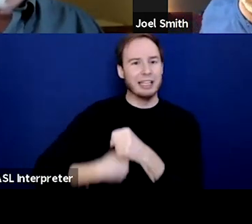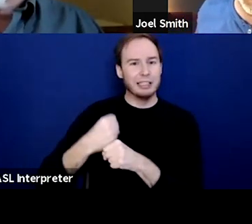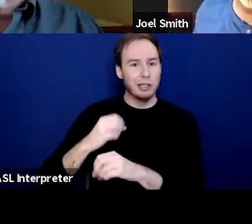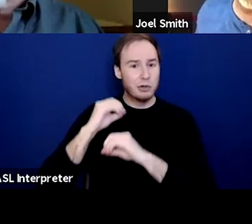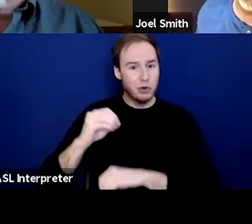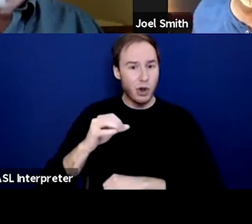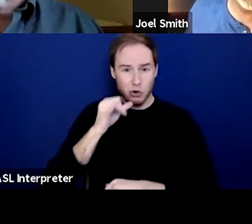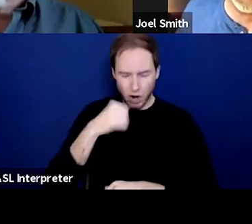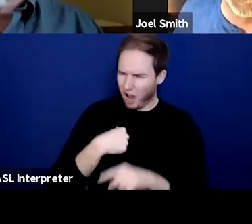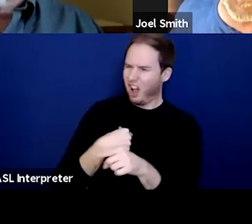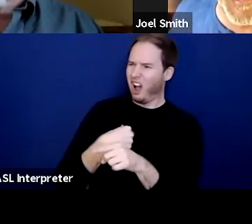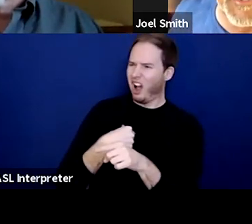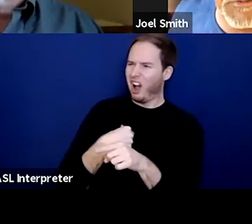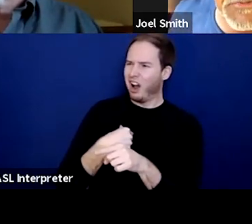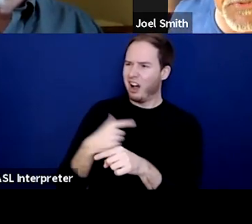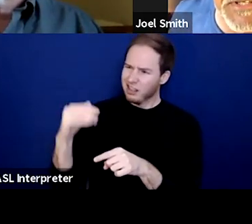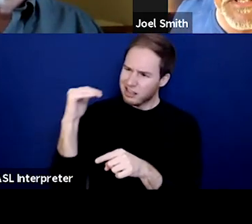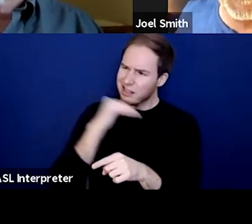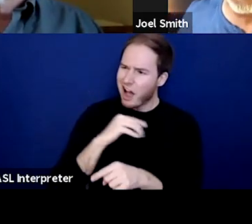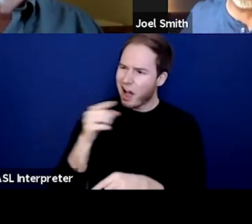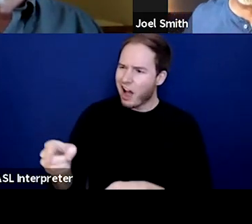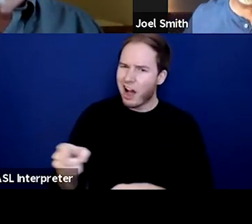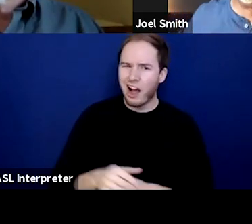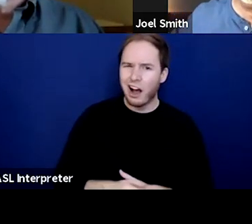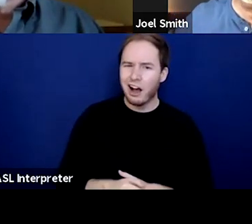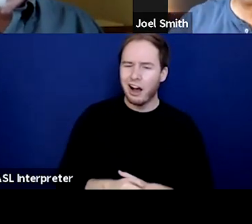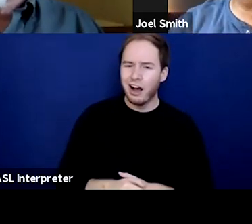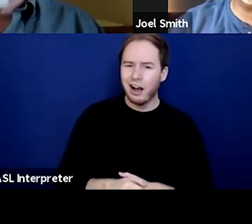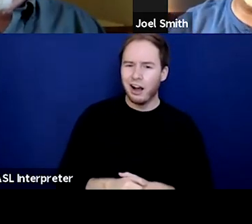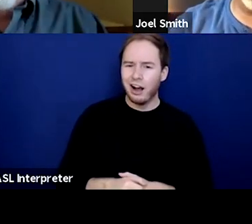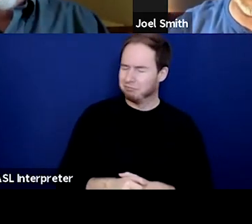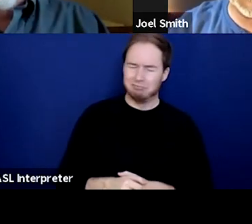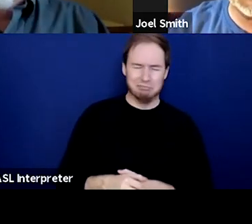I would say, "You are a liar. There's no way.